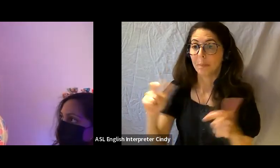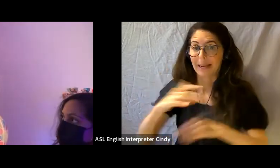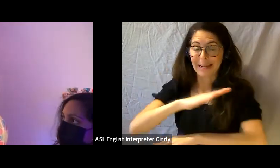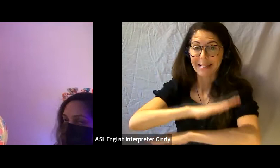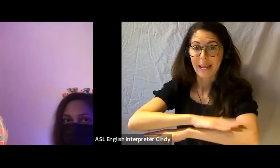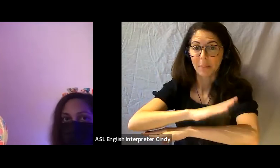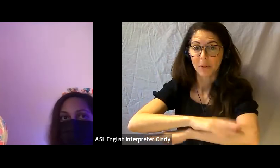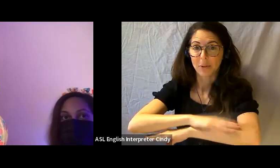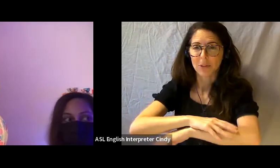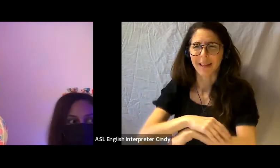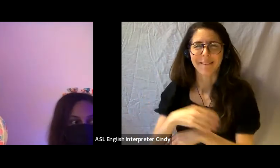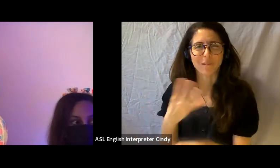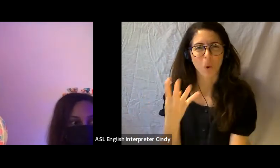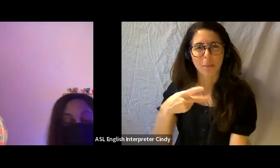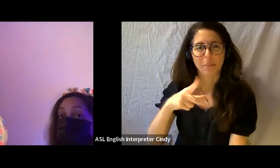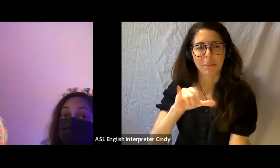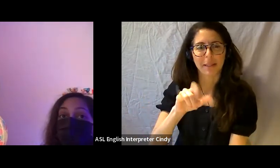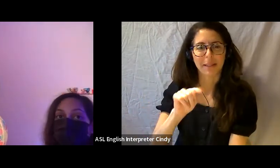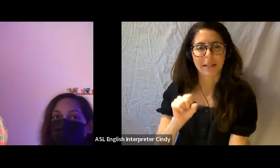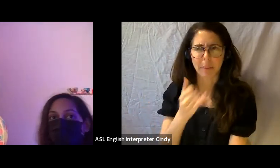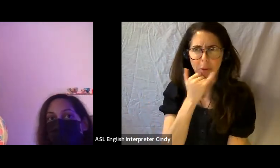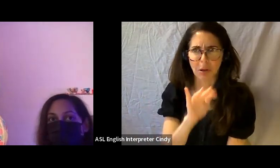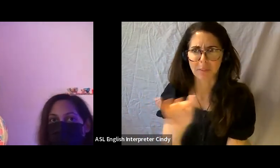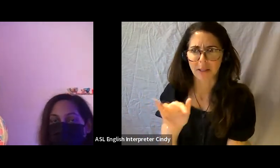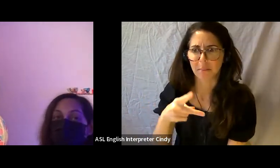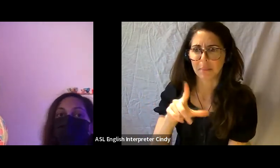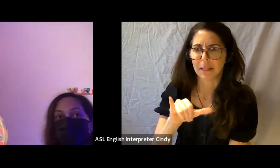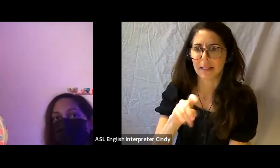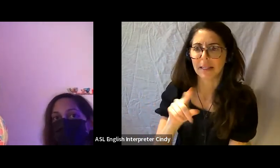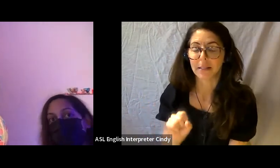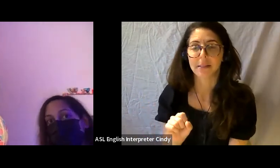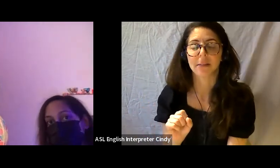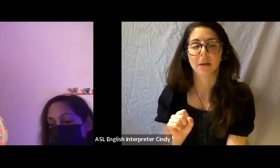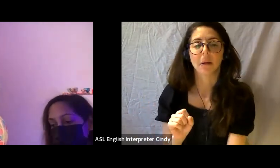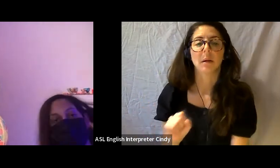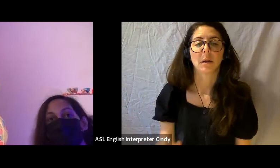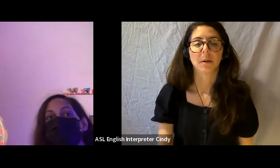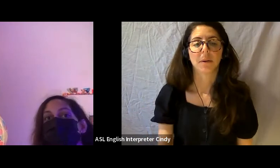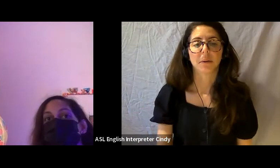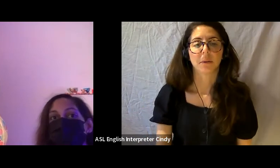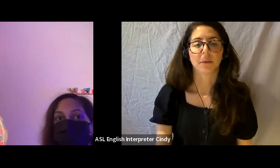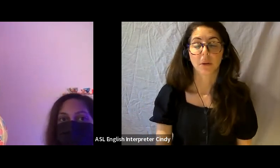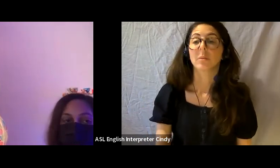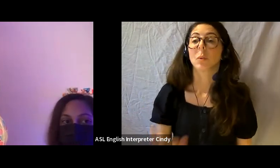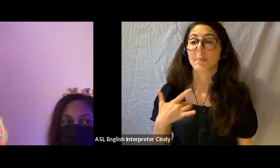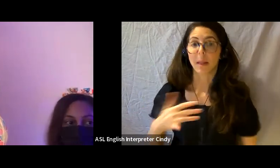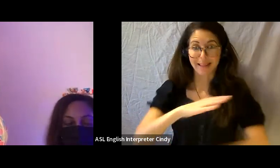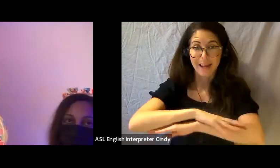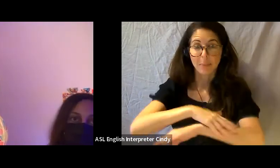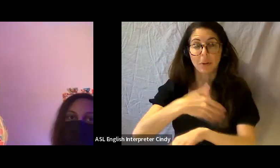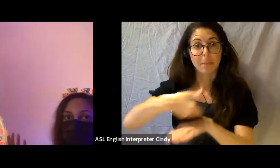that can be used in the space. We generally paint them and fix them to your liking